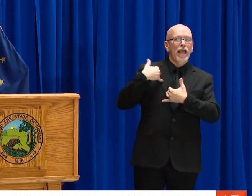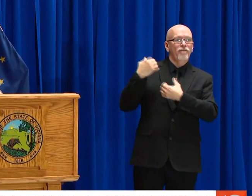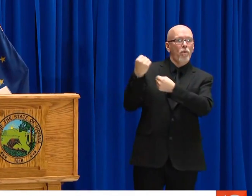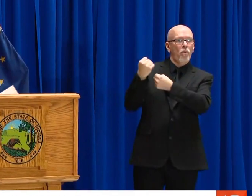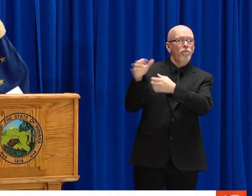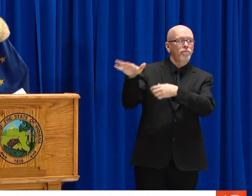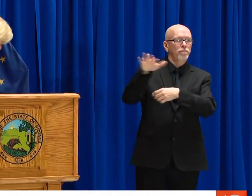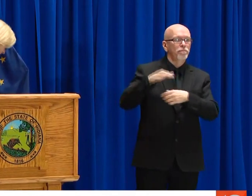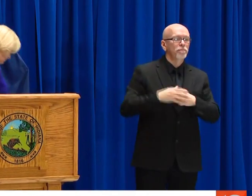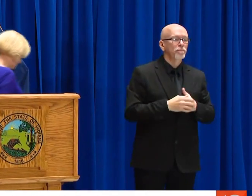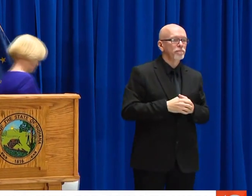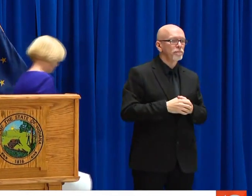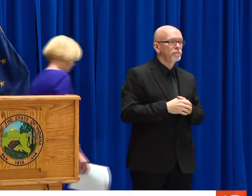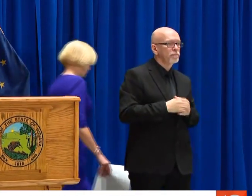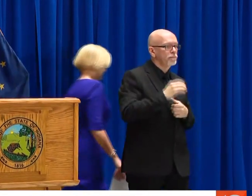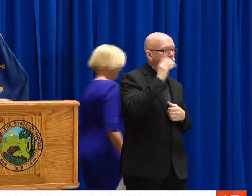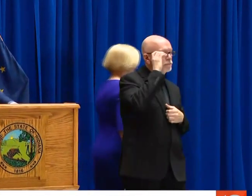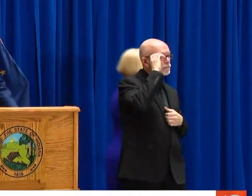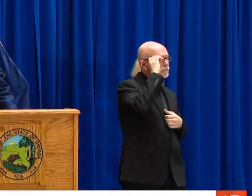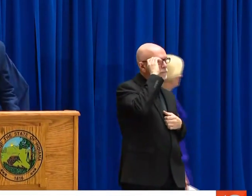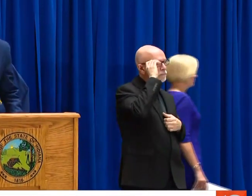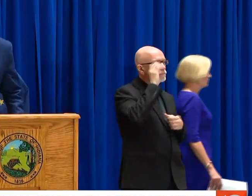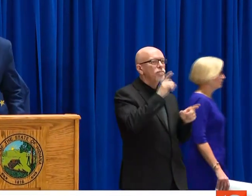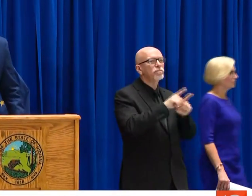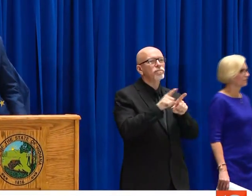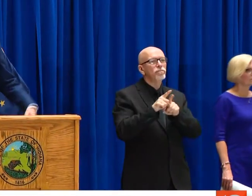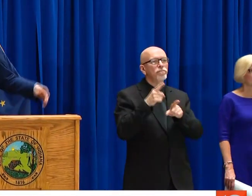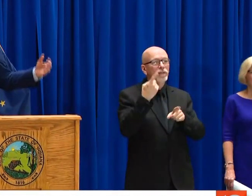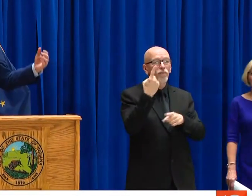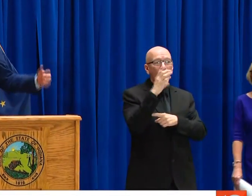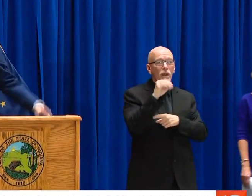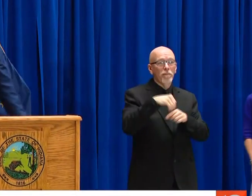NOW SINCE WE HAVE POSTPONED ELECTIVE SURGERIES. WE'RE ACCOUNTING FOR ALL OF THAT